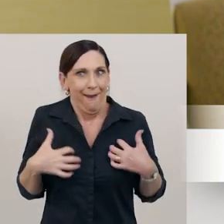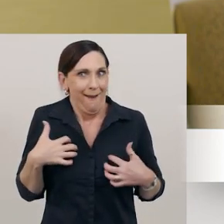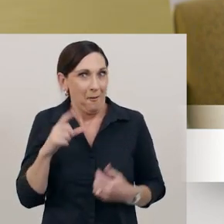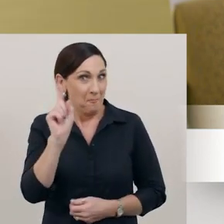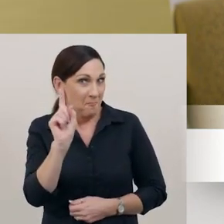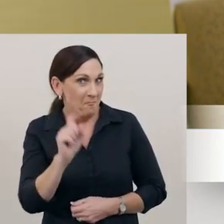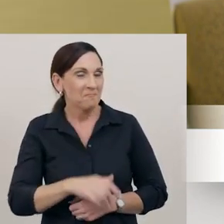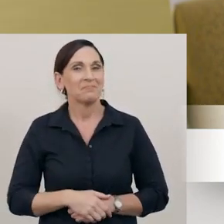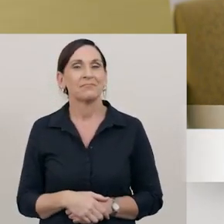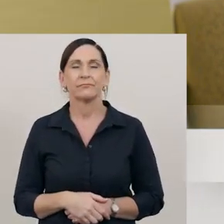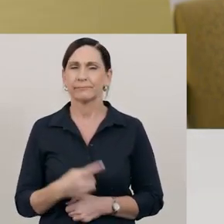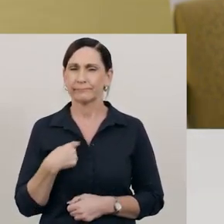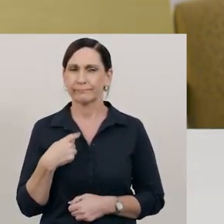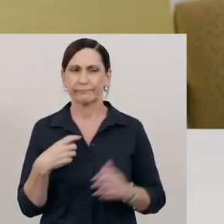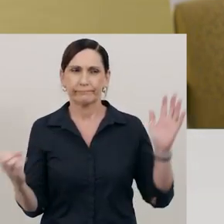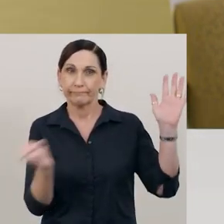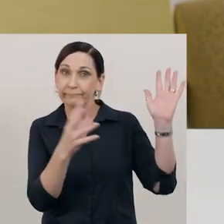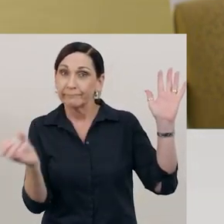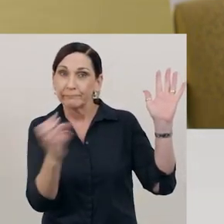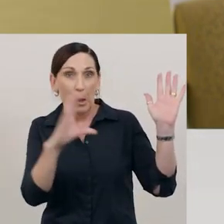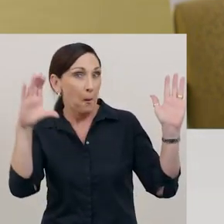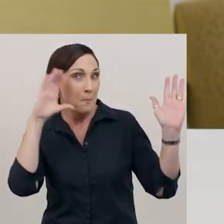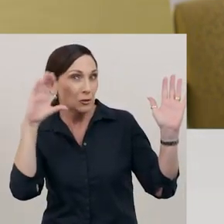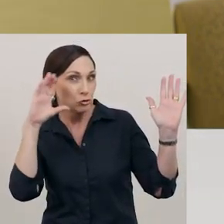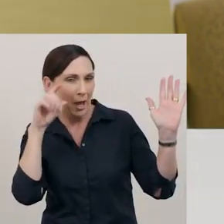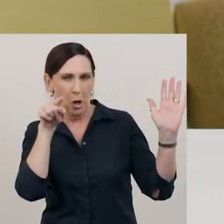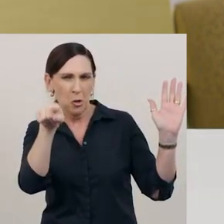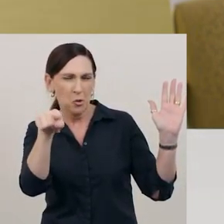I'm going to show you some pictures, and you need to identify